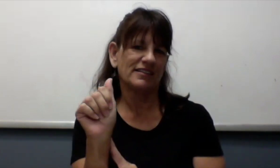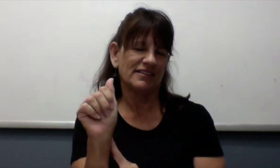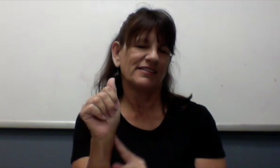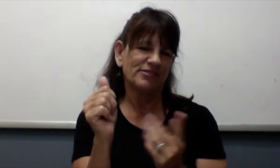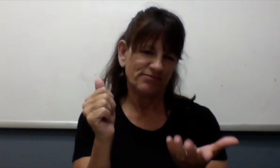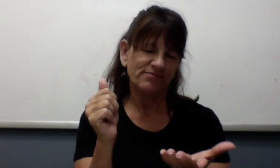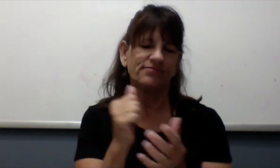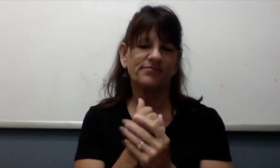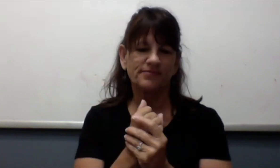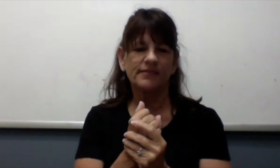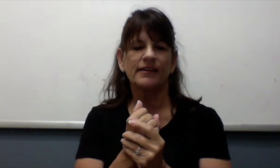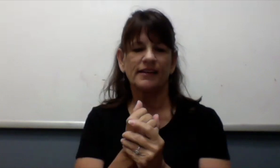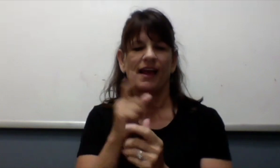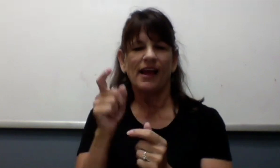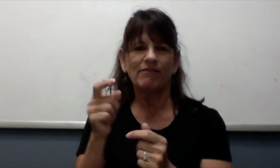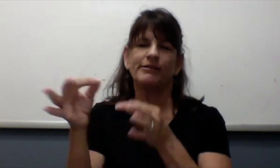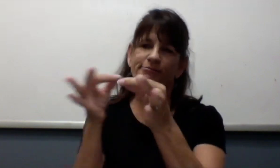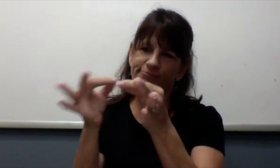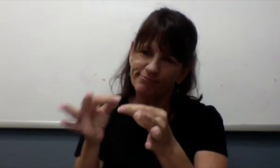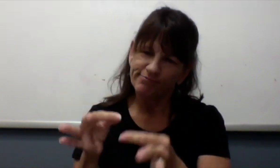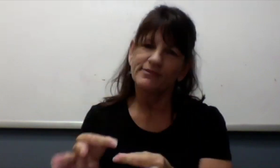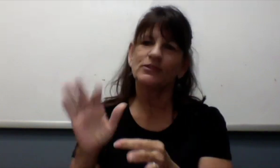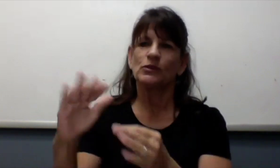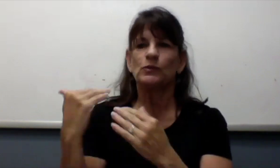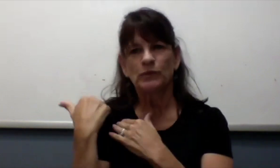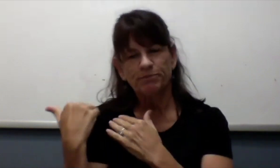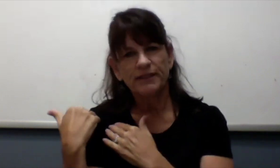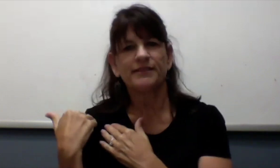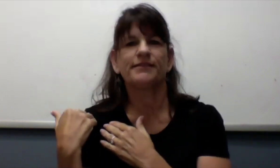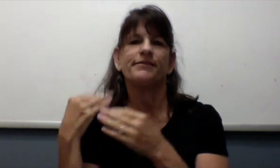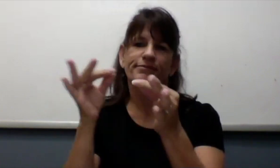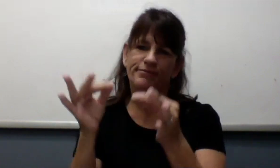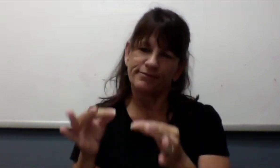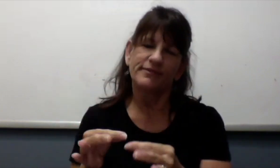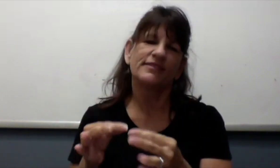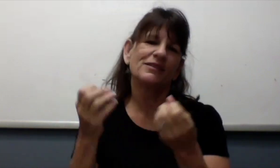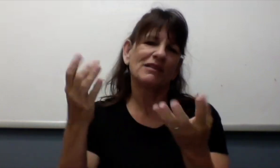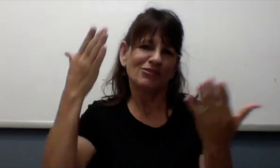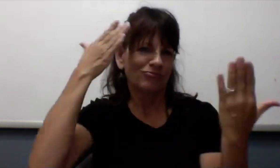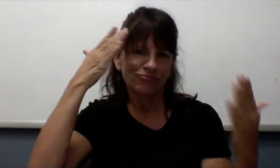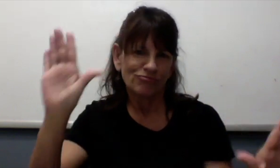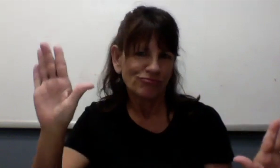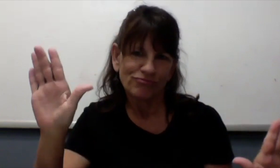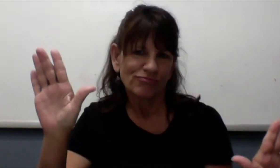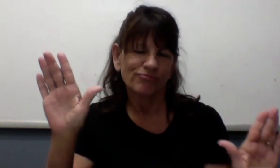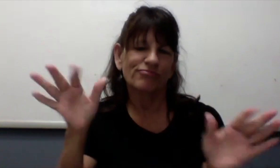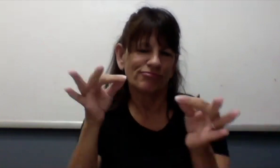interpreter, and that is a protection under the American with Disabilities Act. So I take the time to explain that it's actually